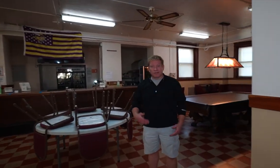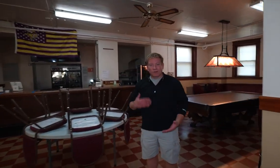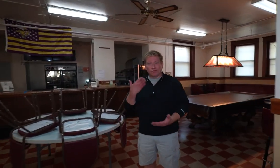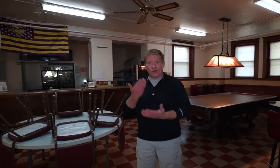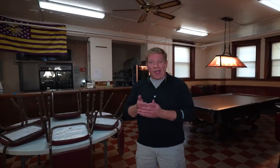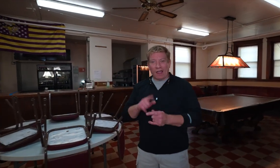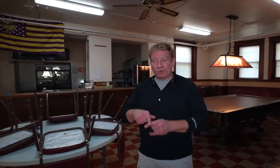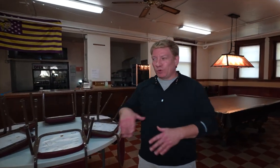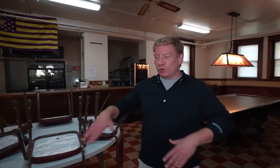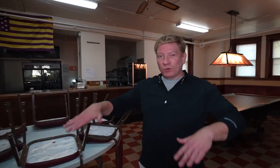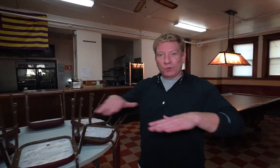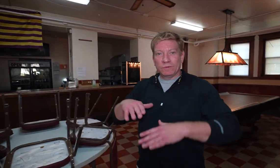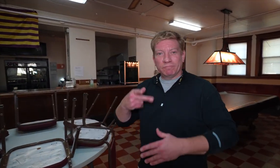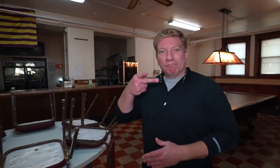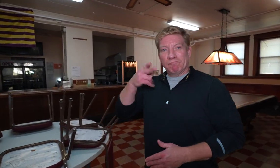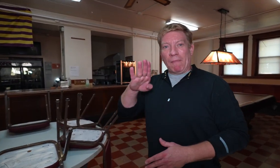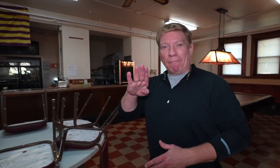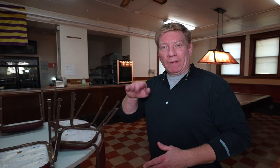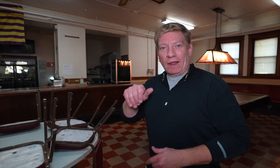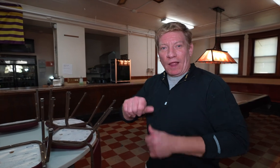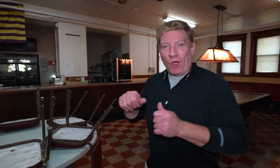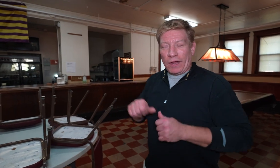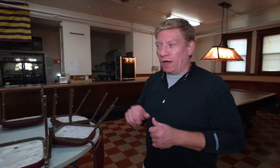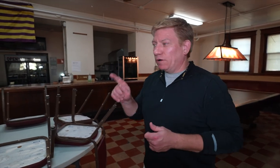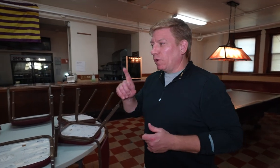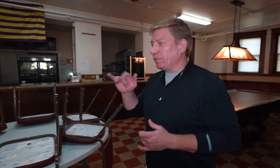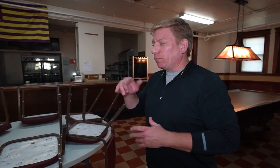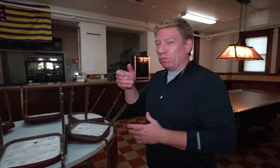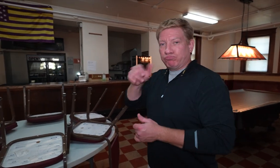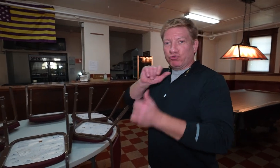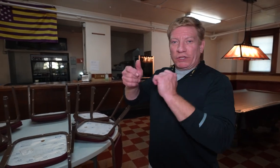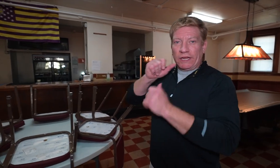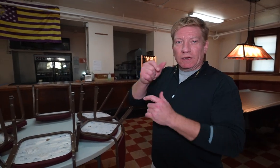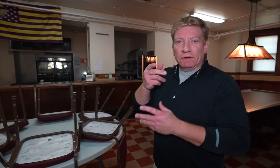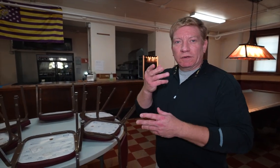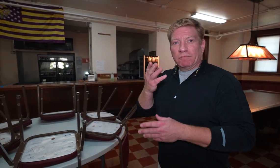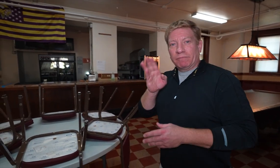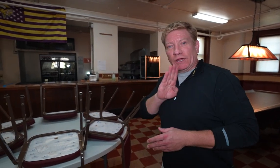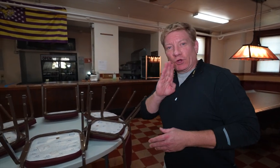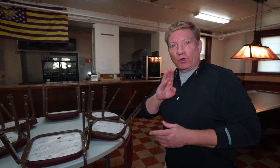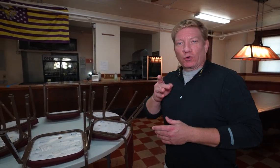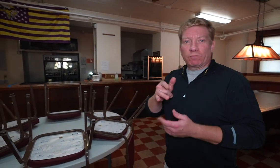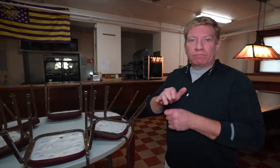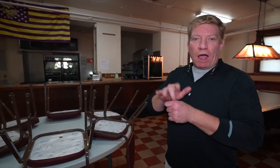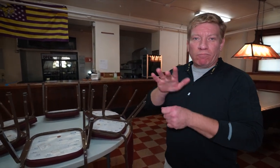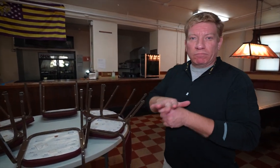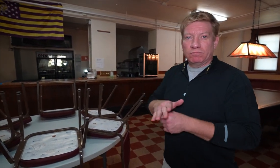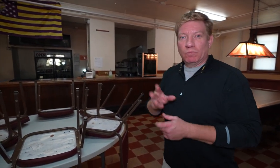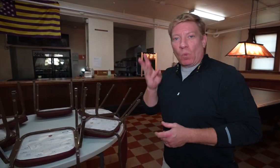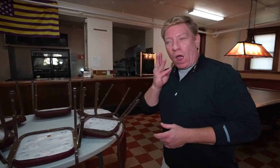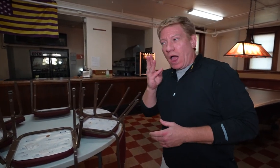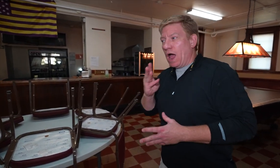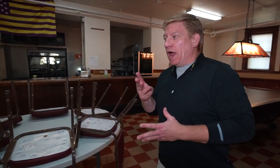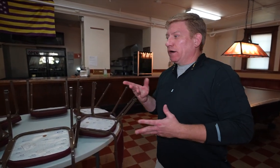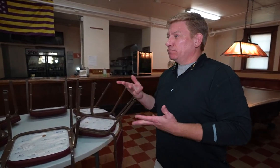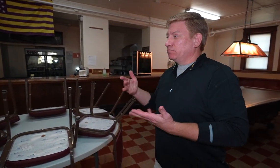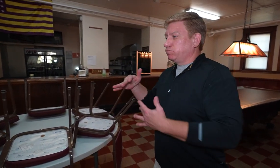You have arrived at our pub space. This is where people can come to drink beer, pop, or wine.